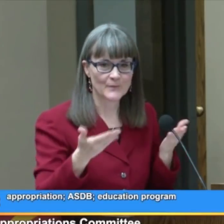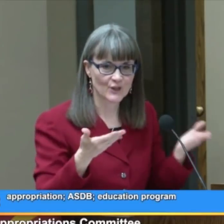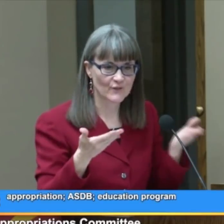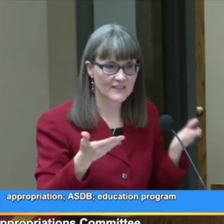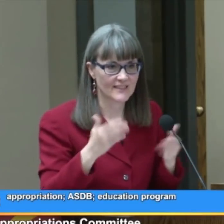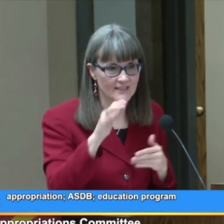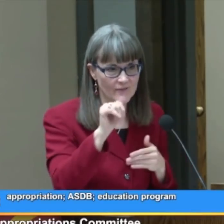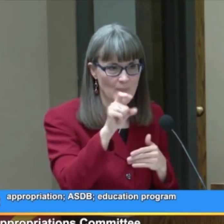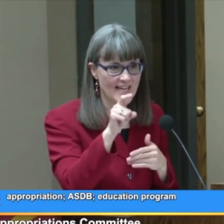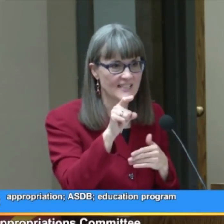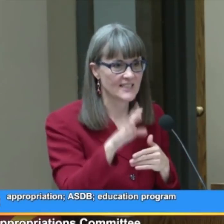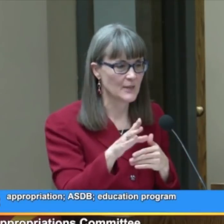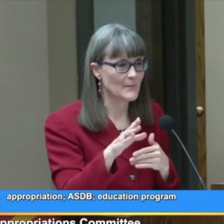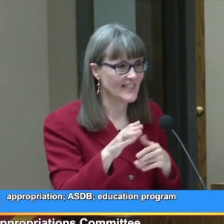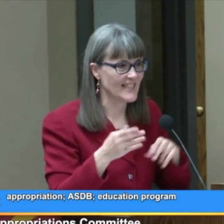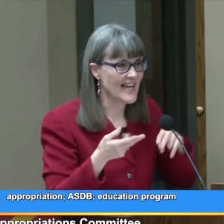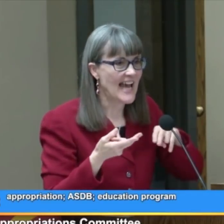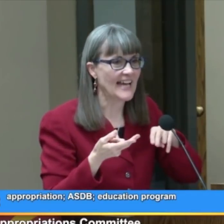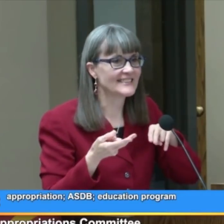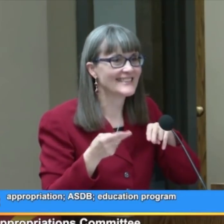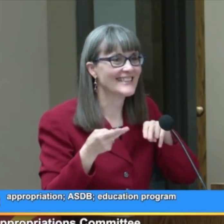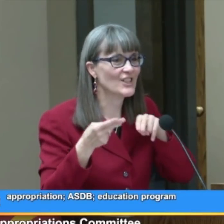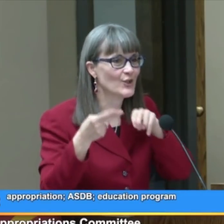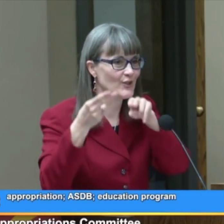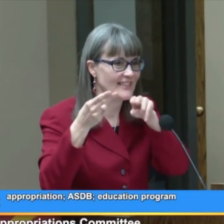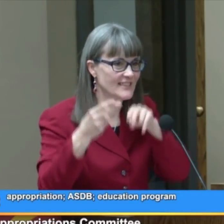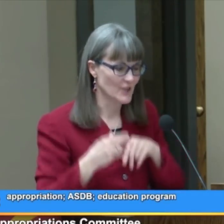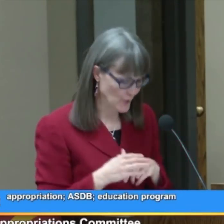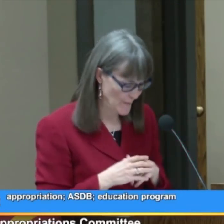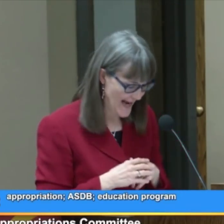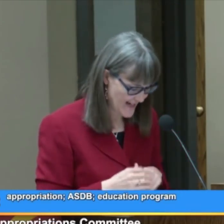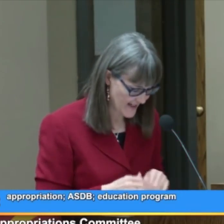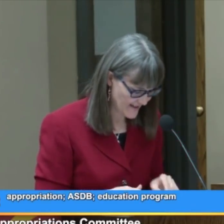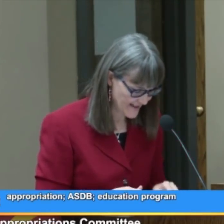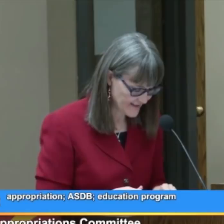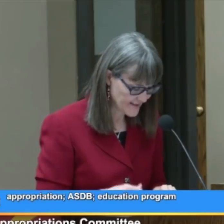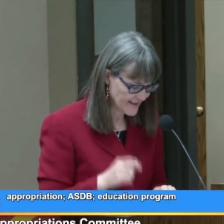services from ASDB has increased dramatically.